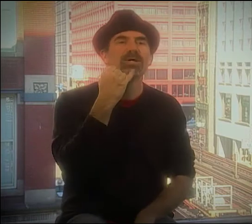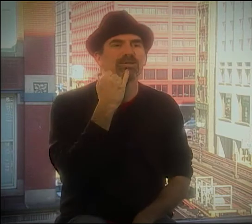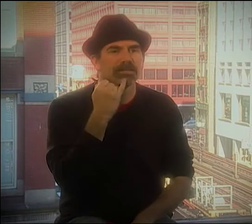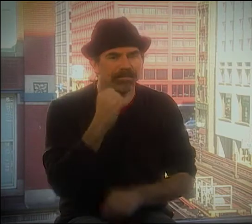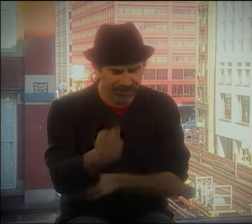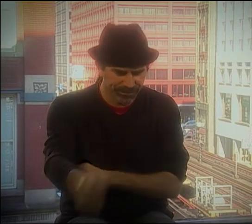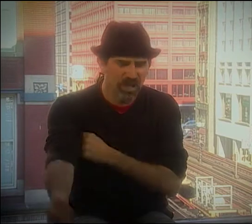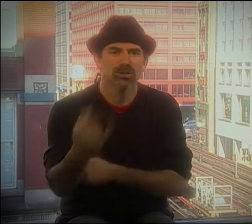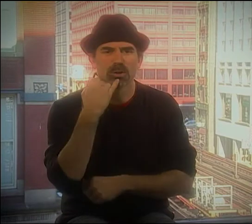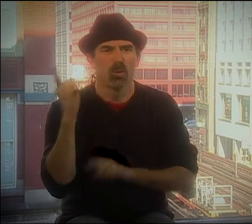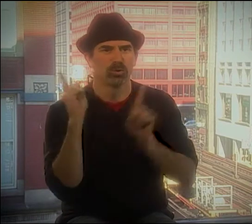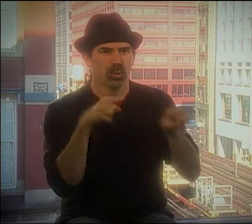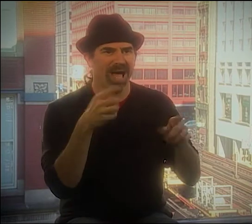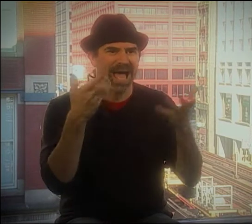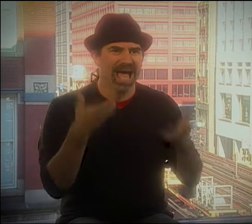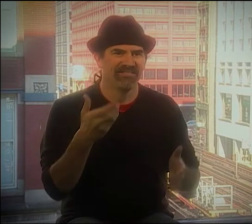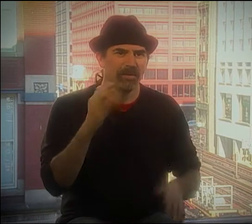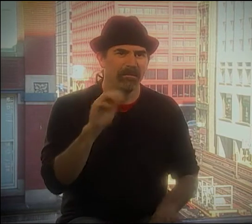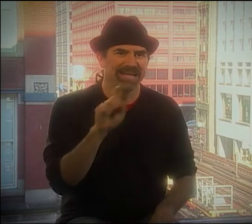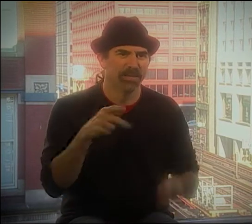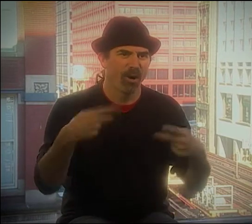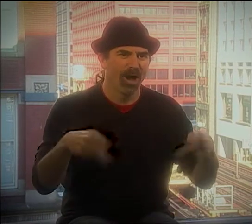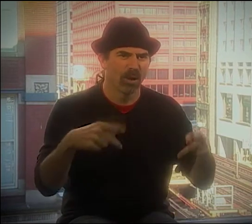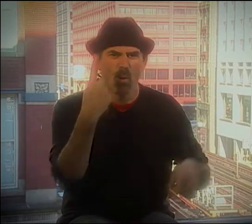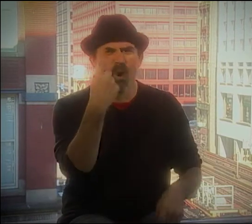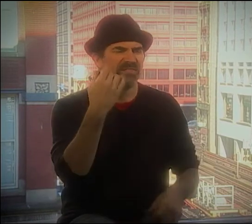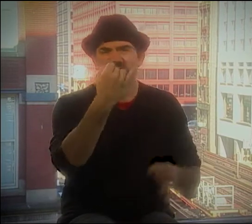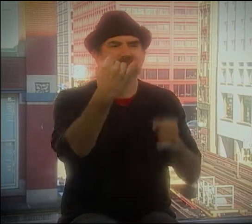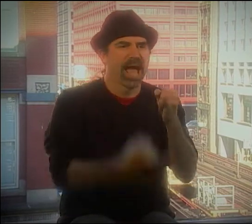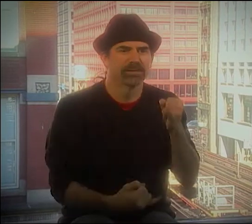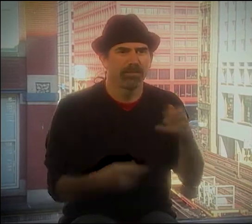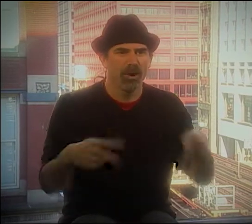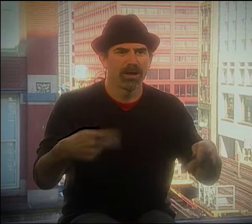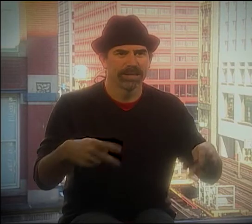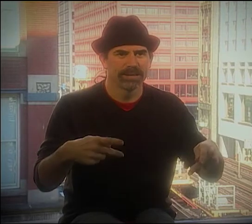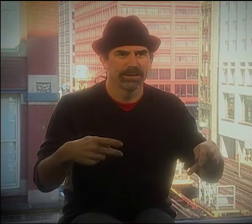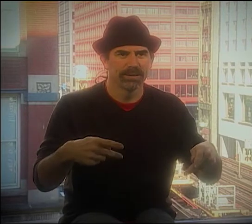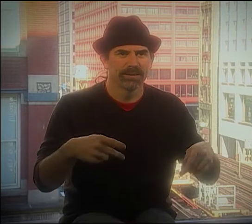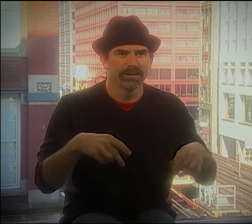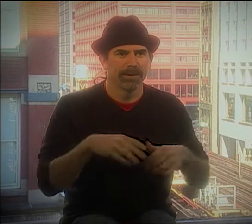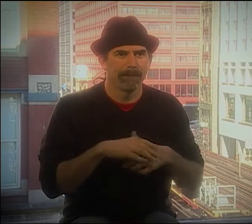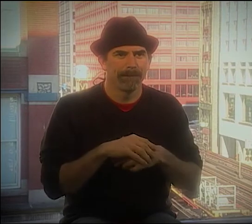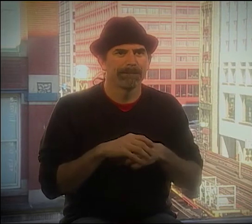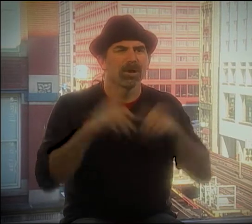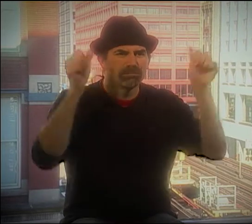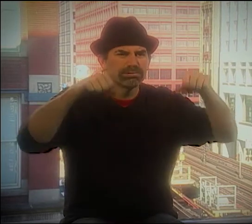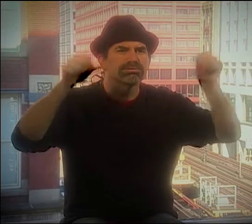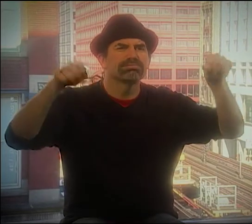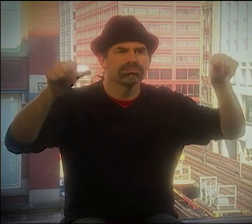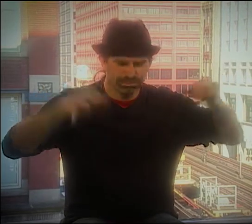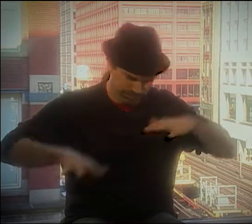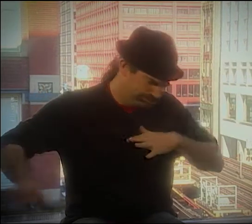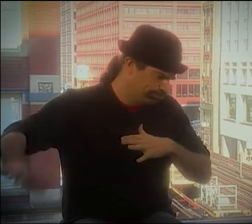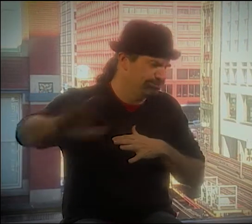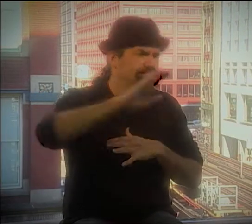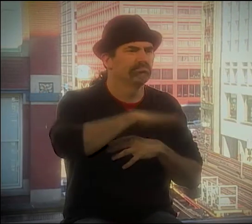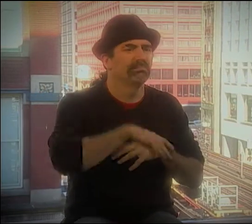JIM? NO, YEAH, IT WAS JIM. WE HAD THIS ONE MEETING, ONE OF THE LAST PARTIES.